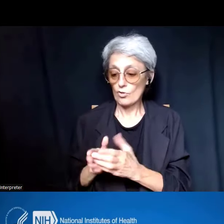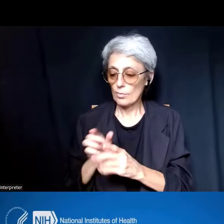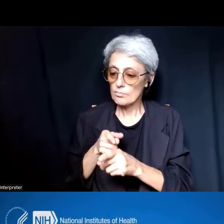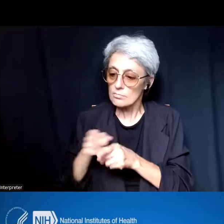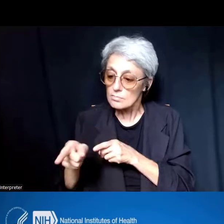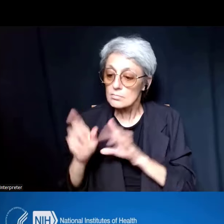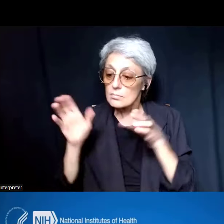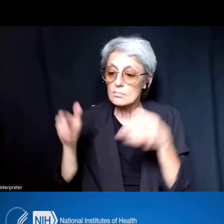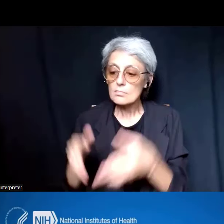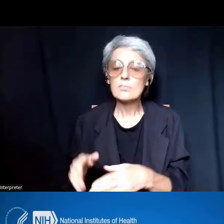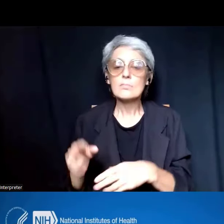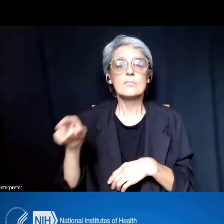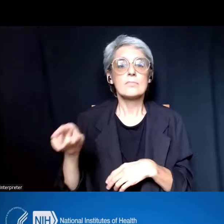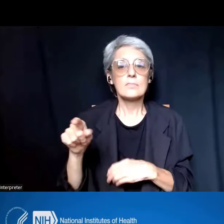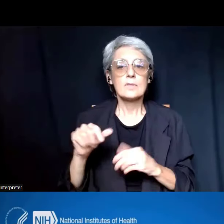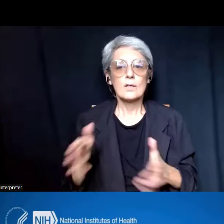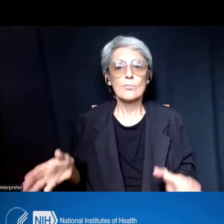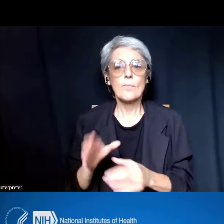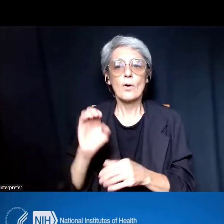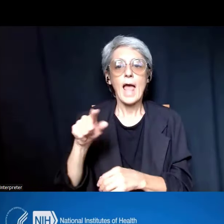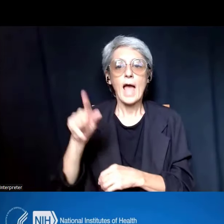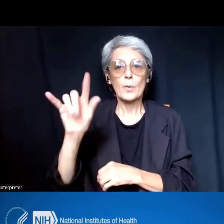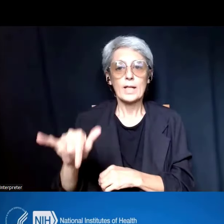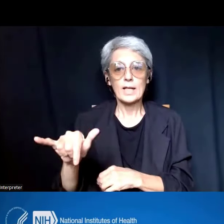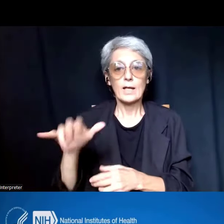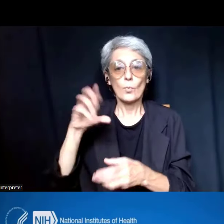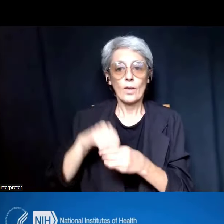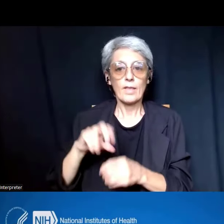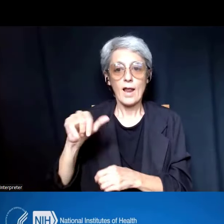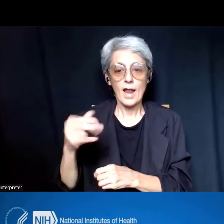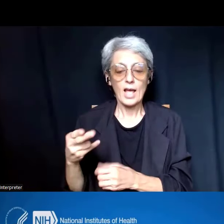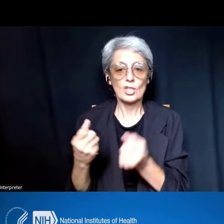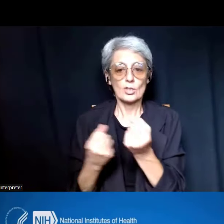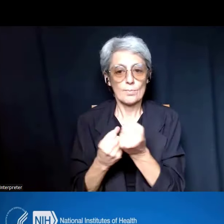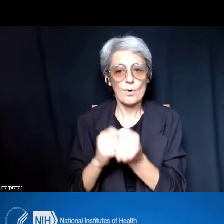on promoting equity within the NIH supported biomedical research ecosystem.